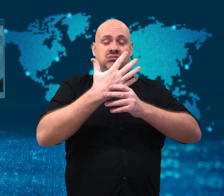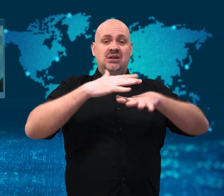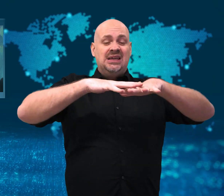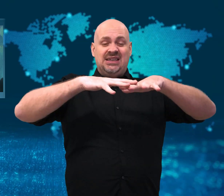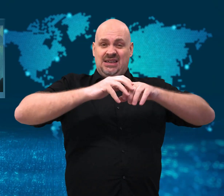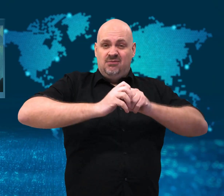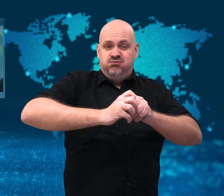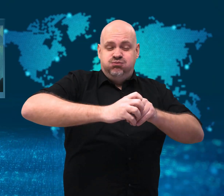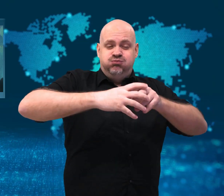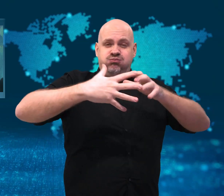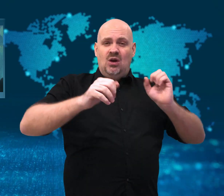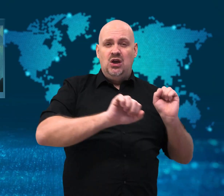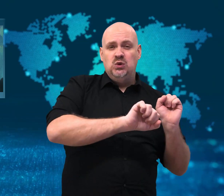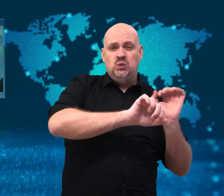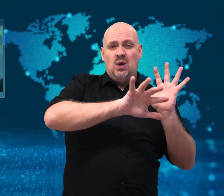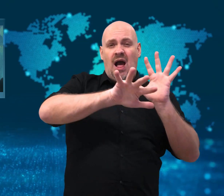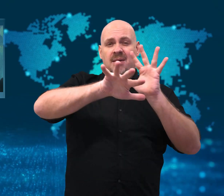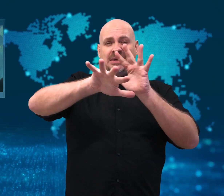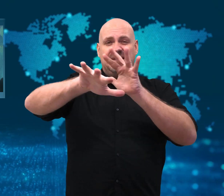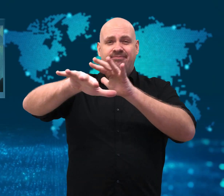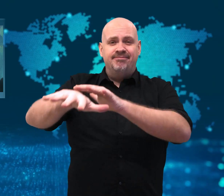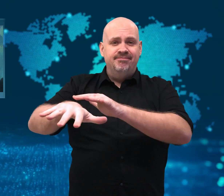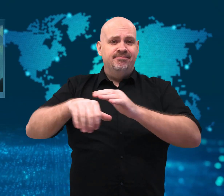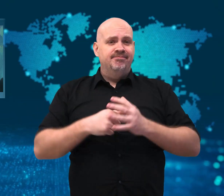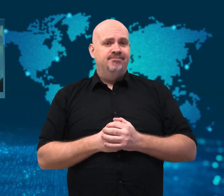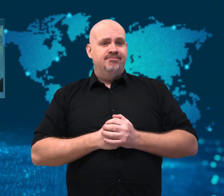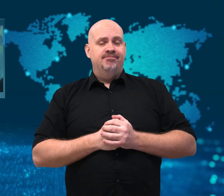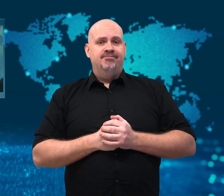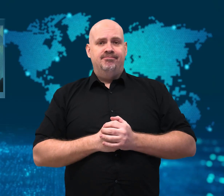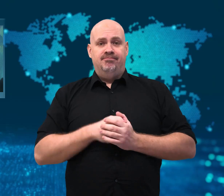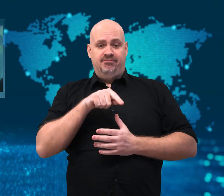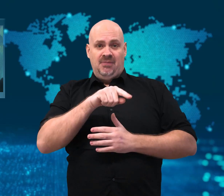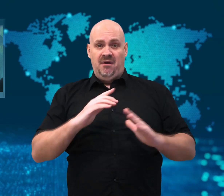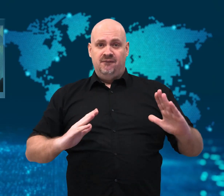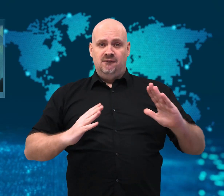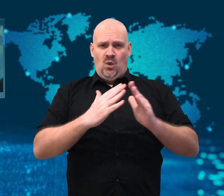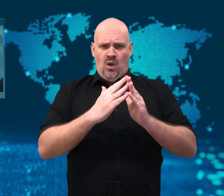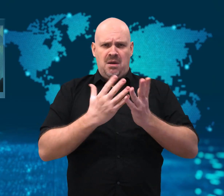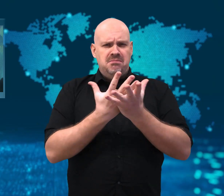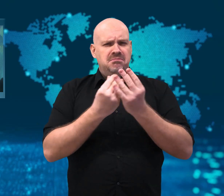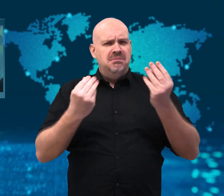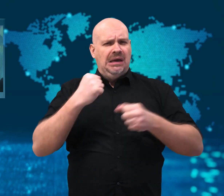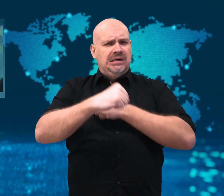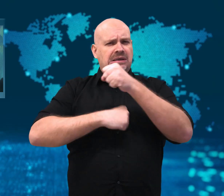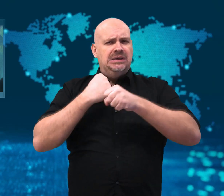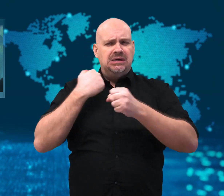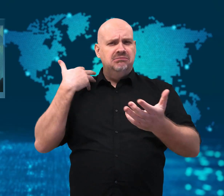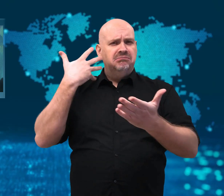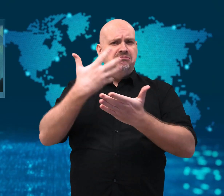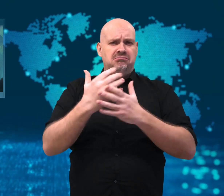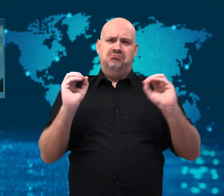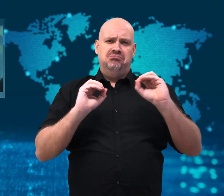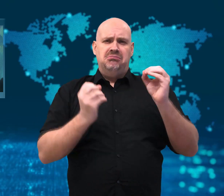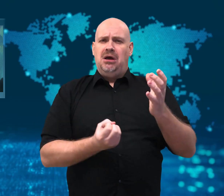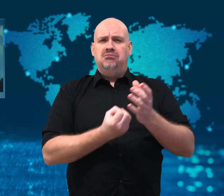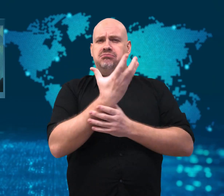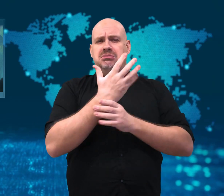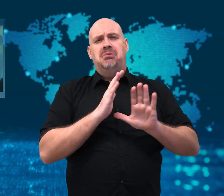The volcano had been quiet for several years but on Saturday,